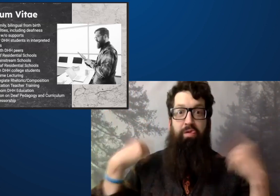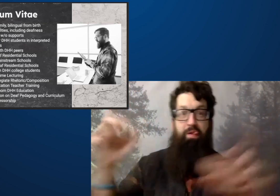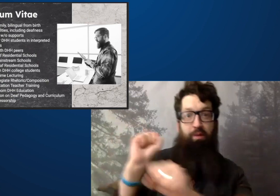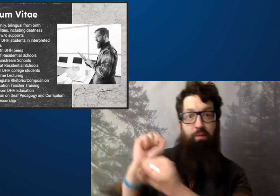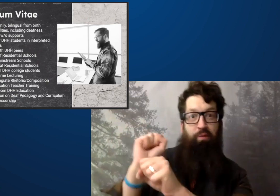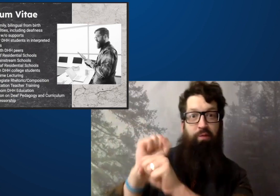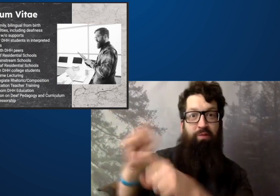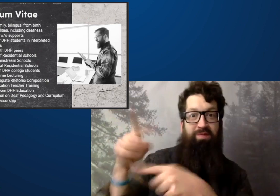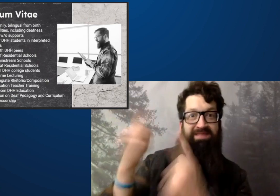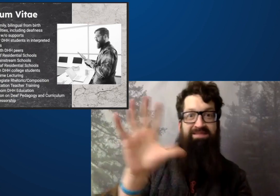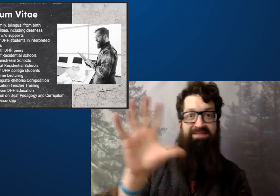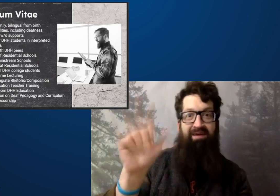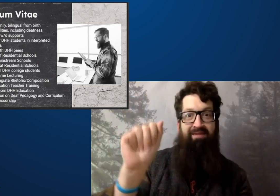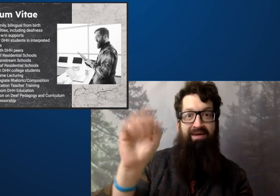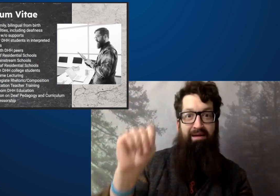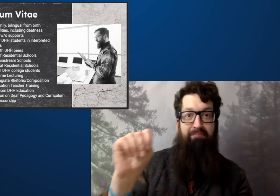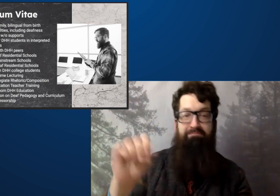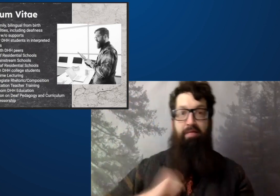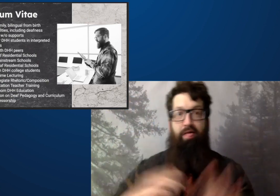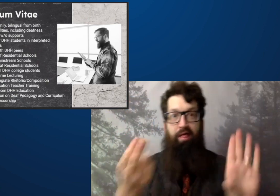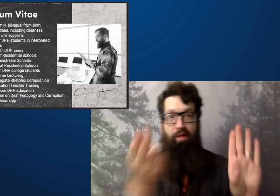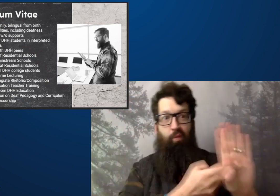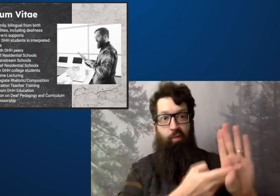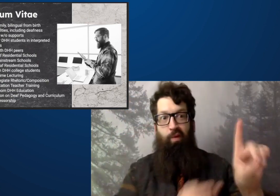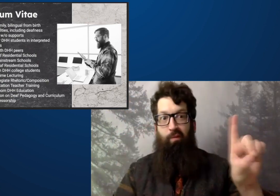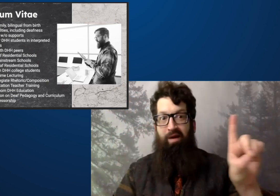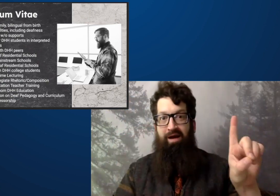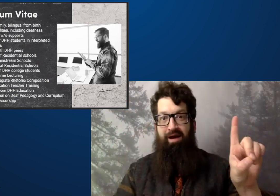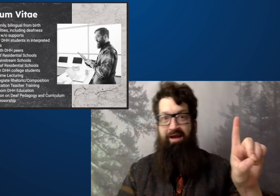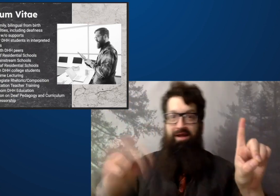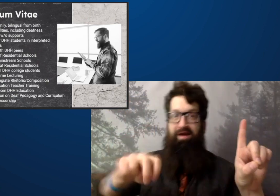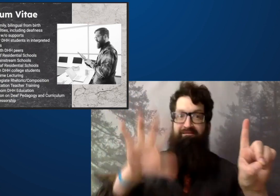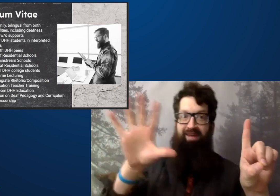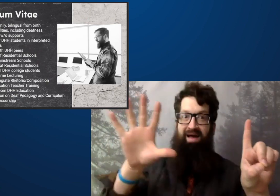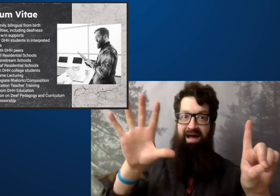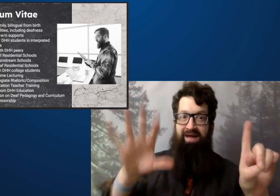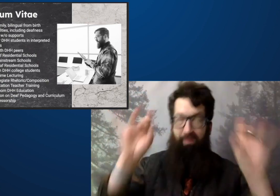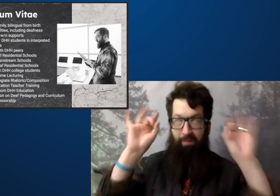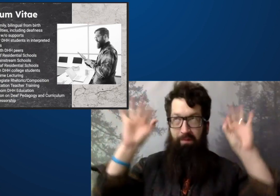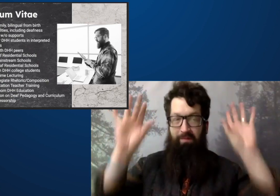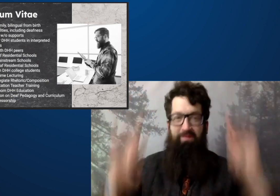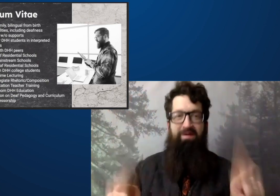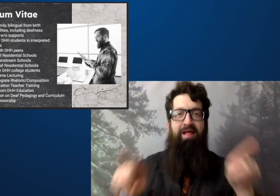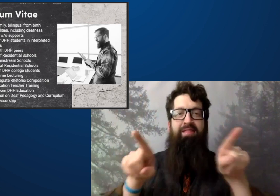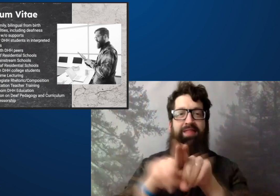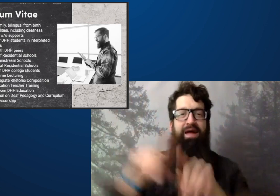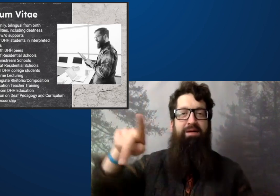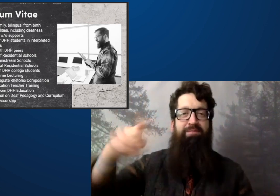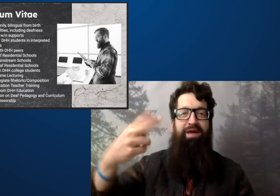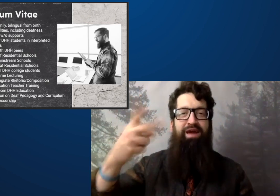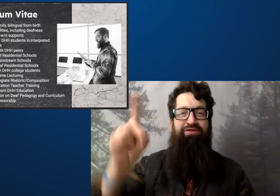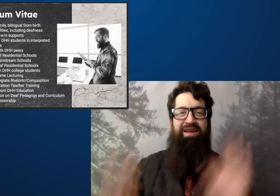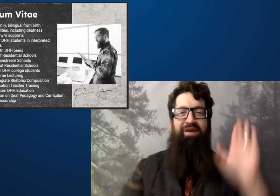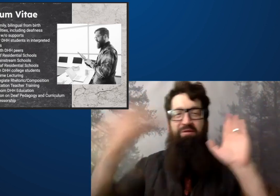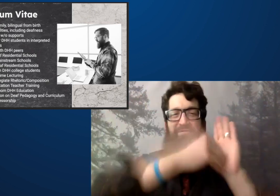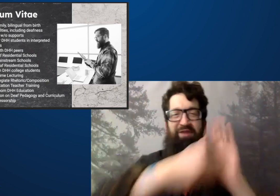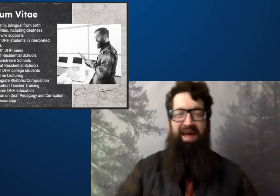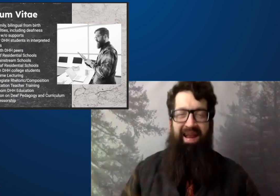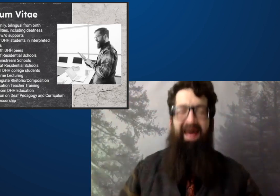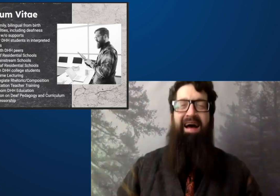in the morning and basically I've been working since 05:00 a.m. Until one.